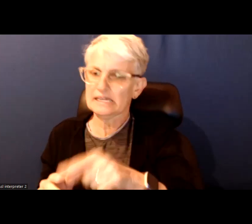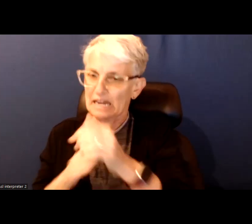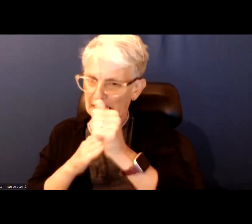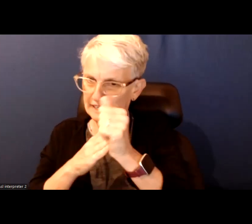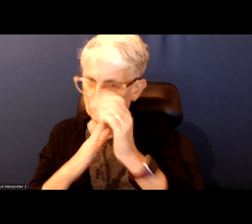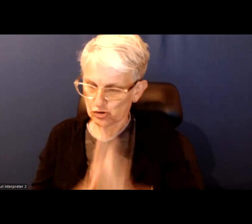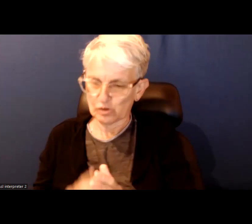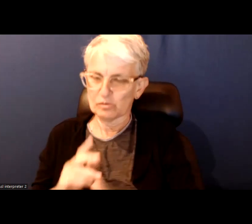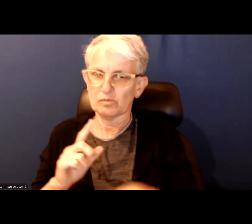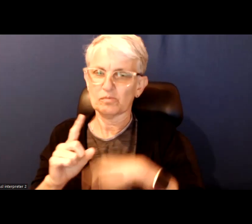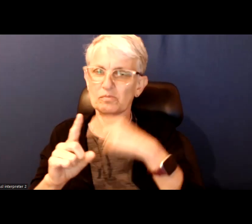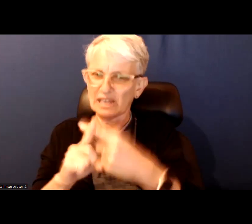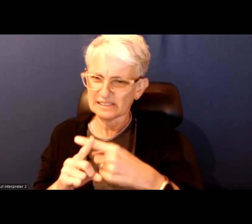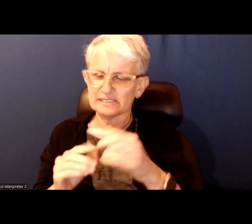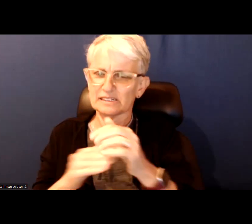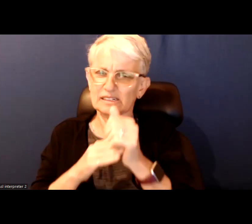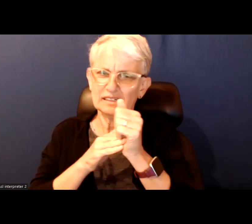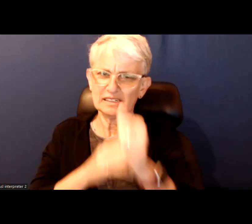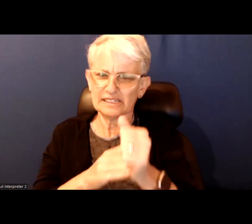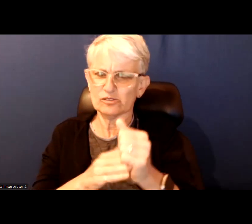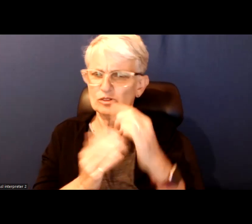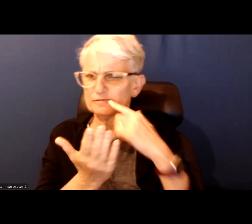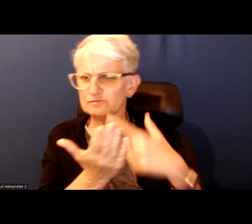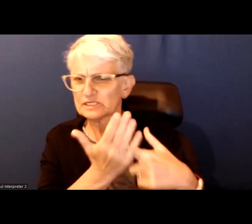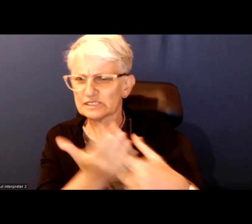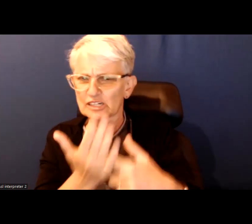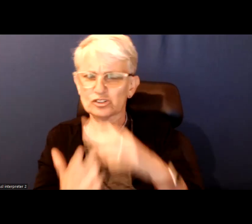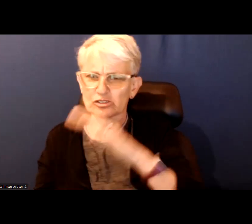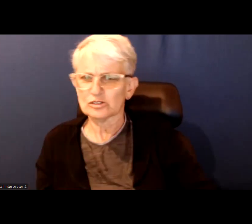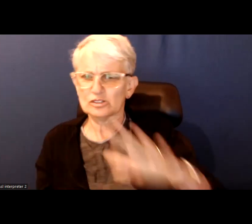within the conversations happening in Ontario municipalities.